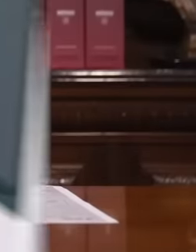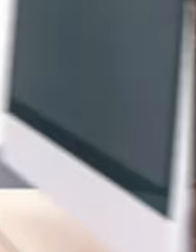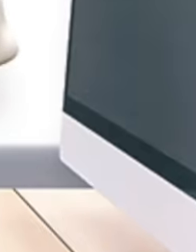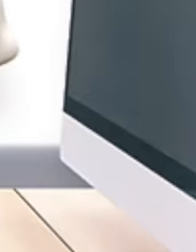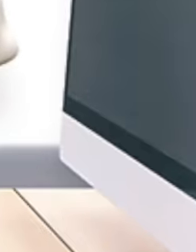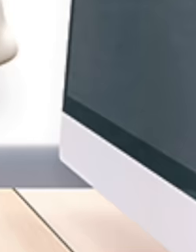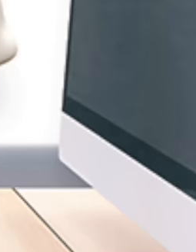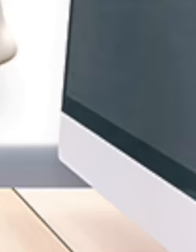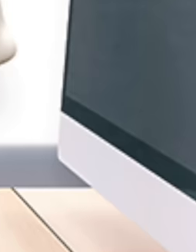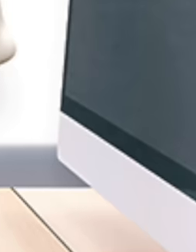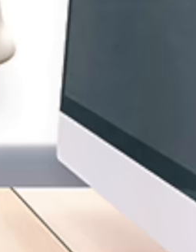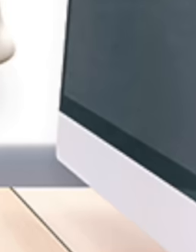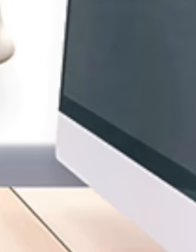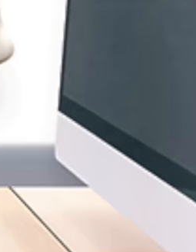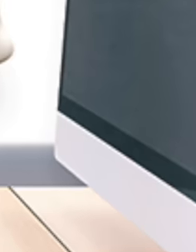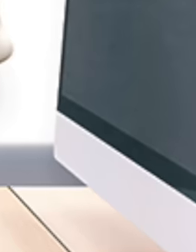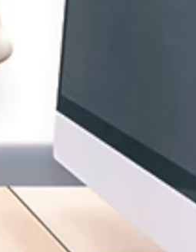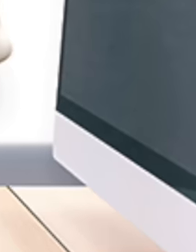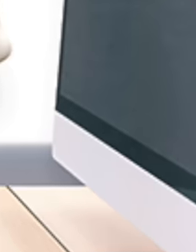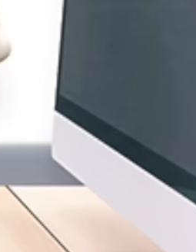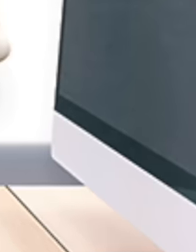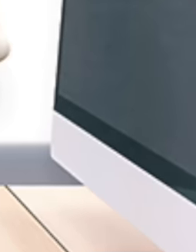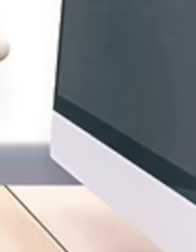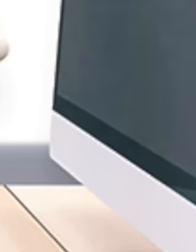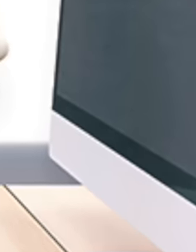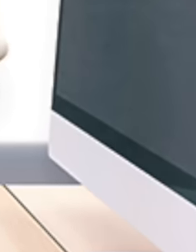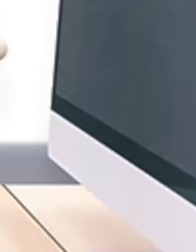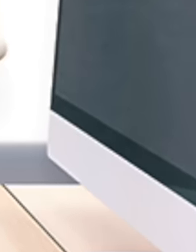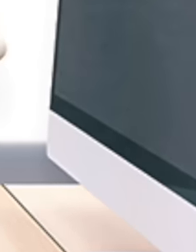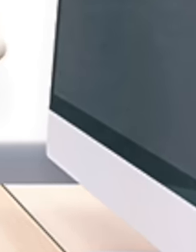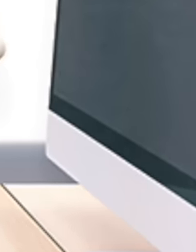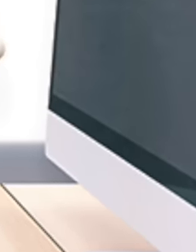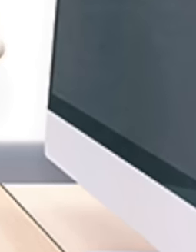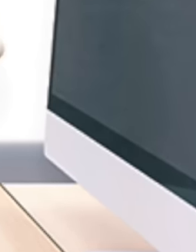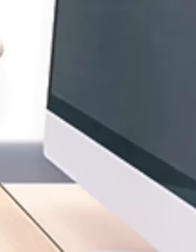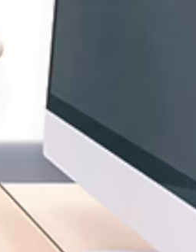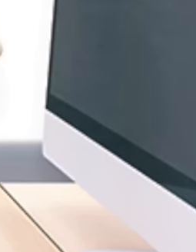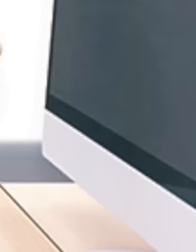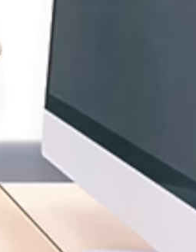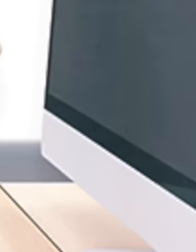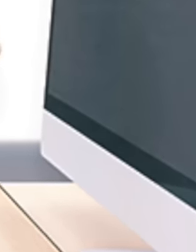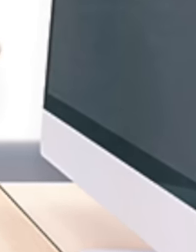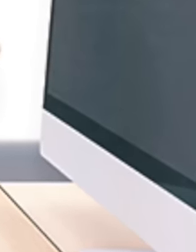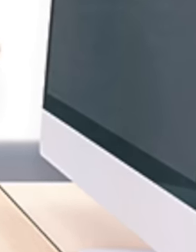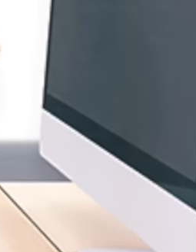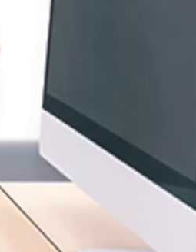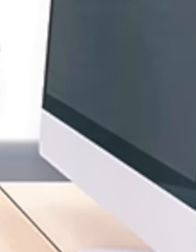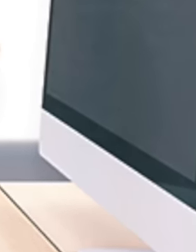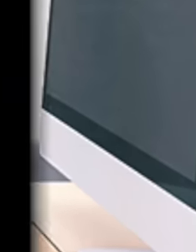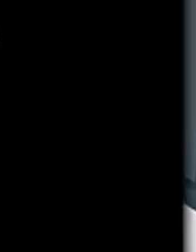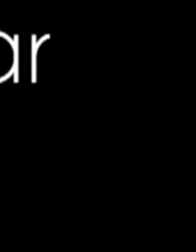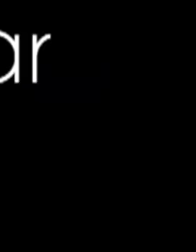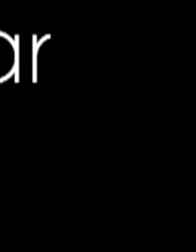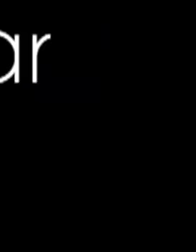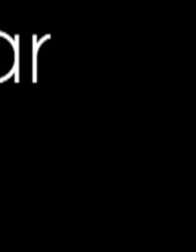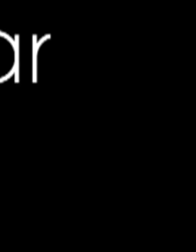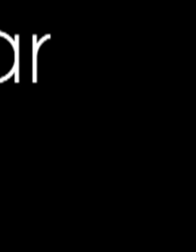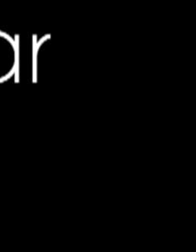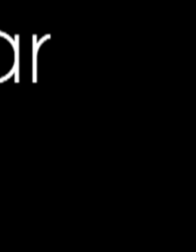against corruption should be called Mexicans with corruption here we see a clear example of